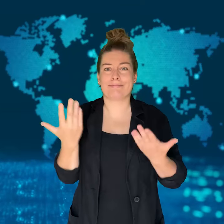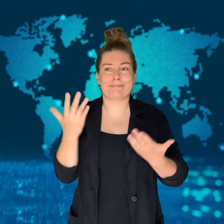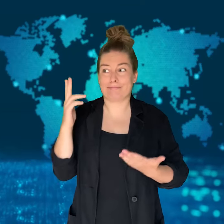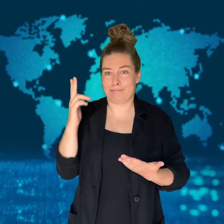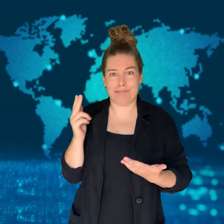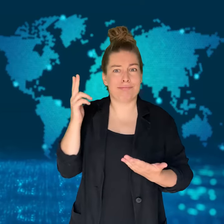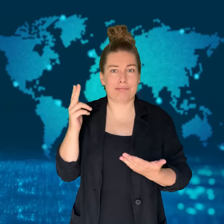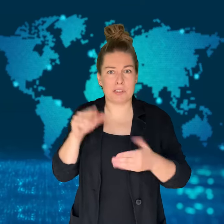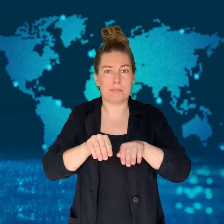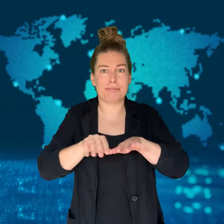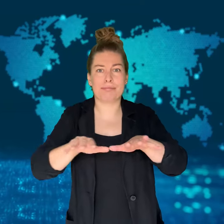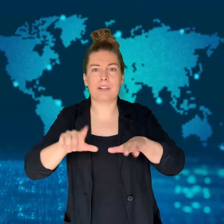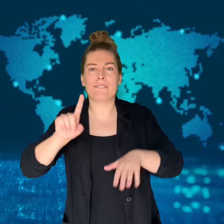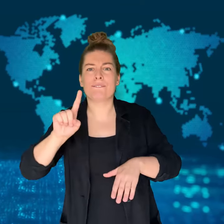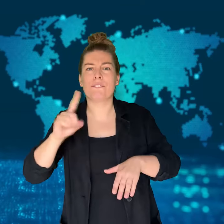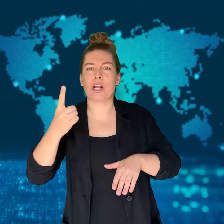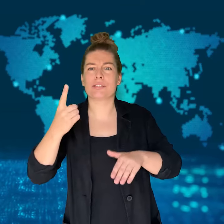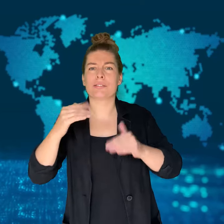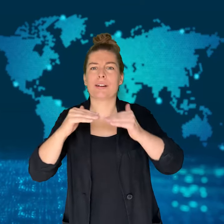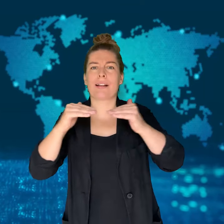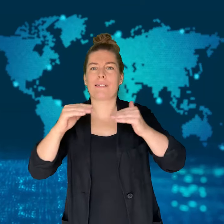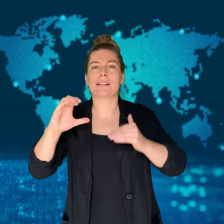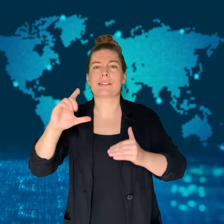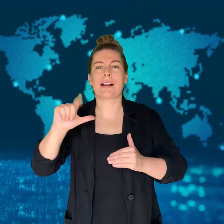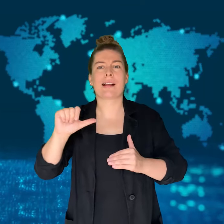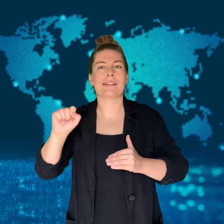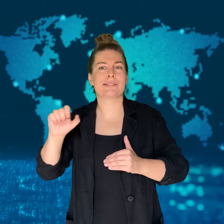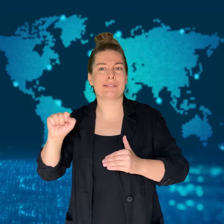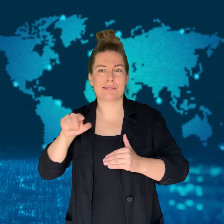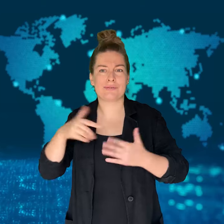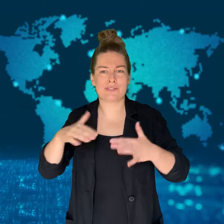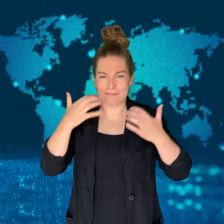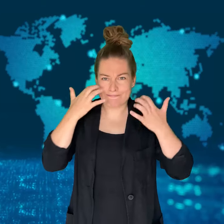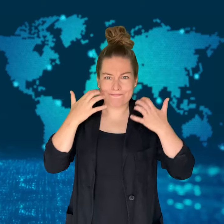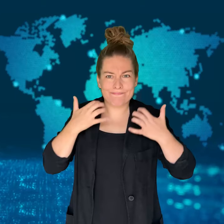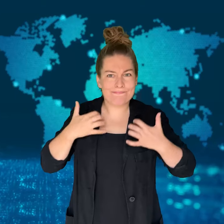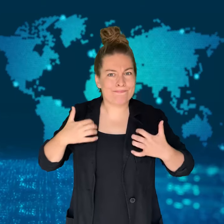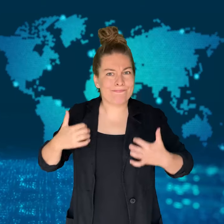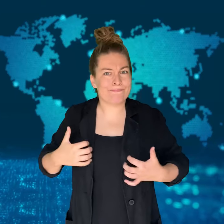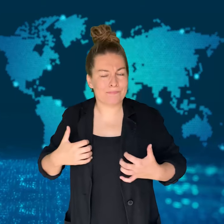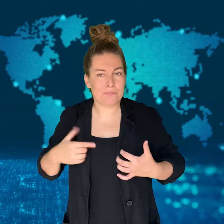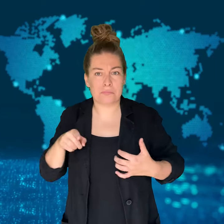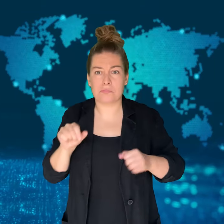The strain can be transmitted easily.